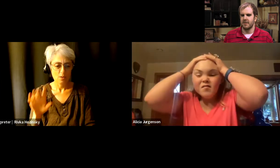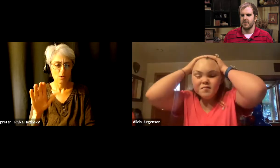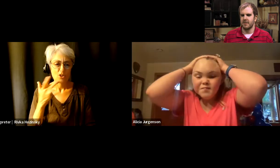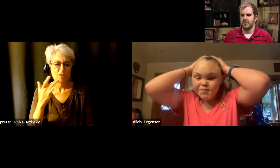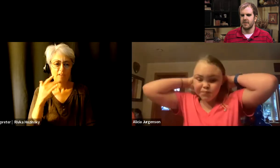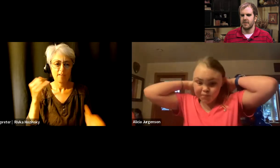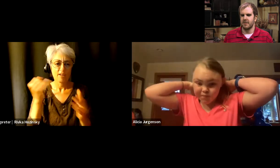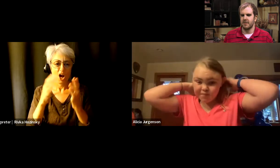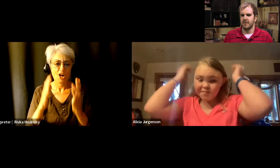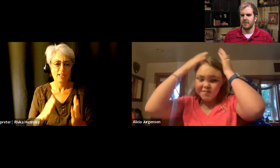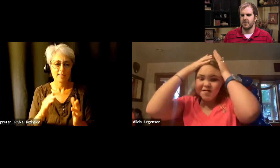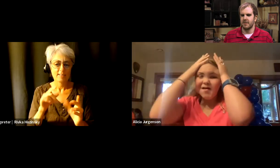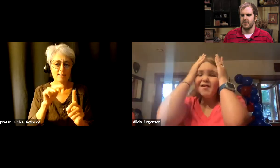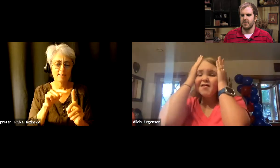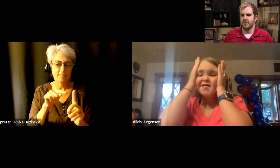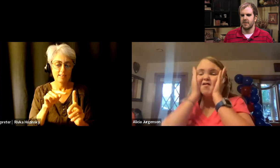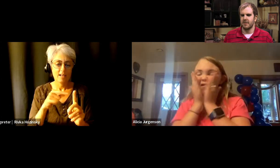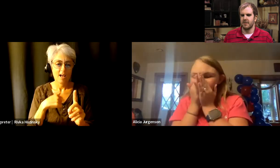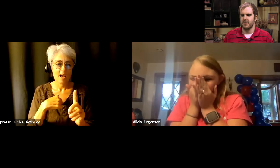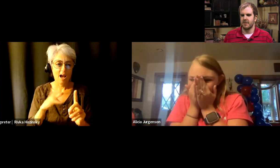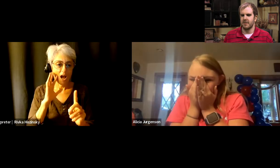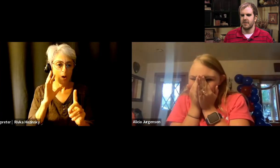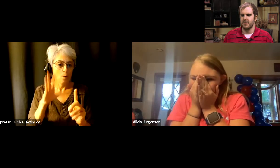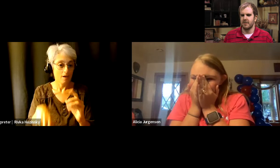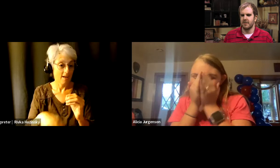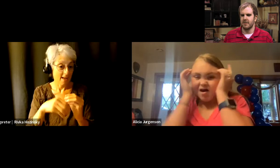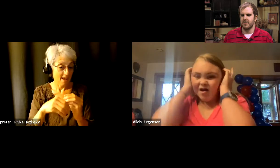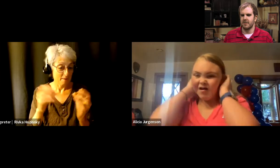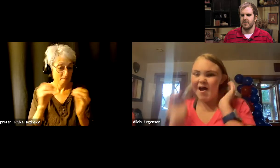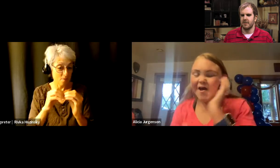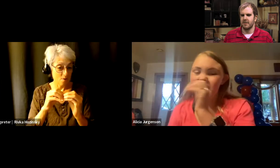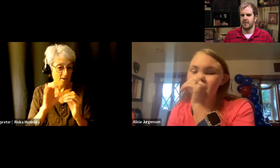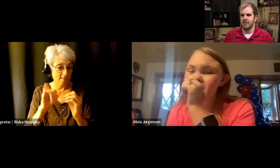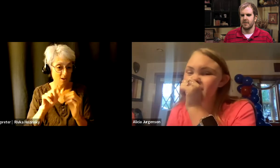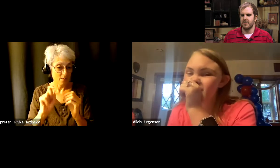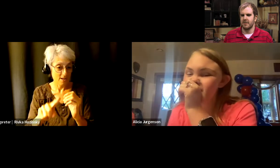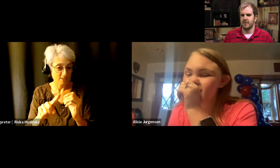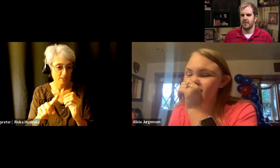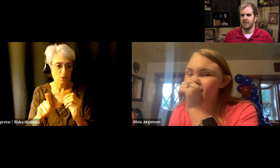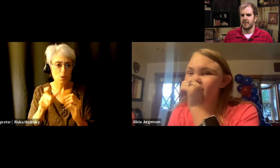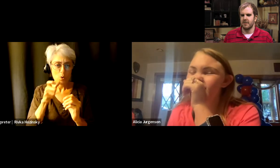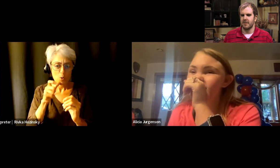And so I'm going to expand on that one um who is your favorite artist